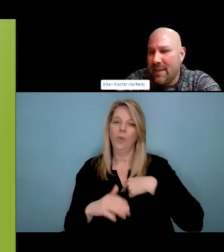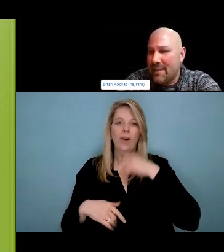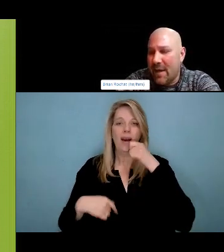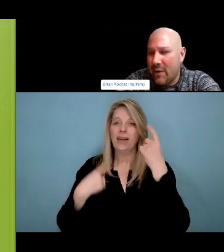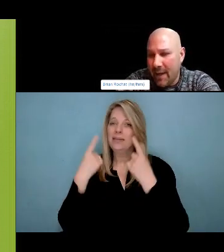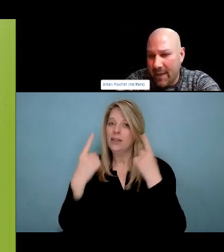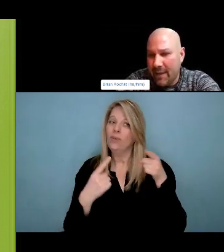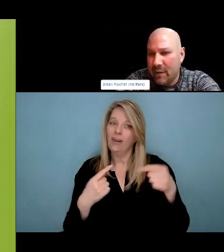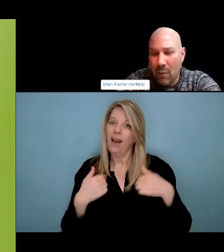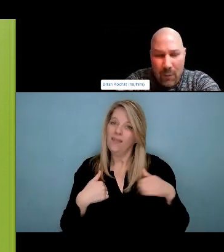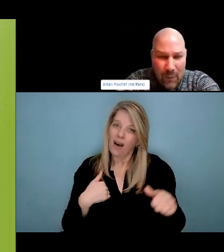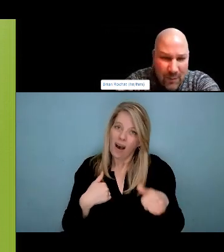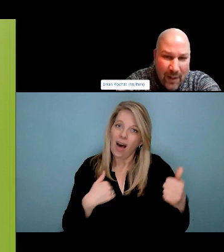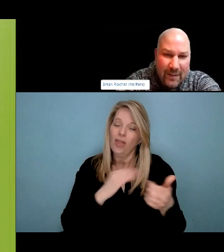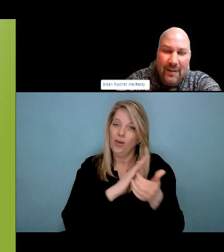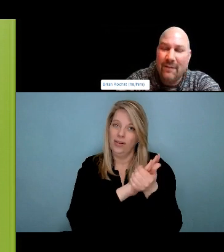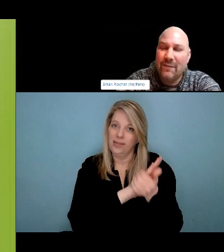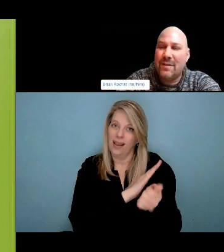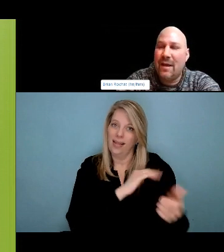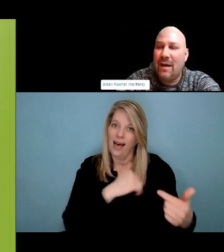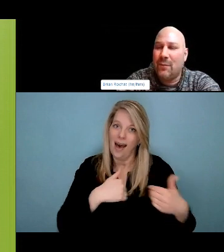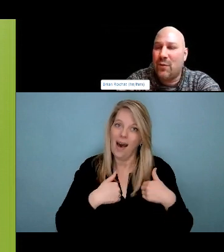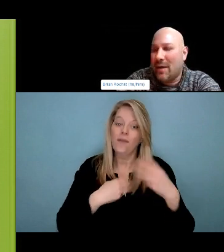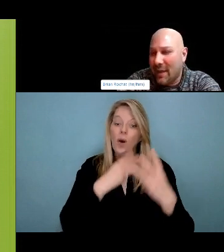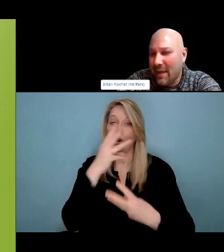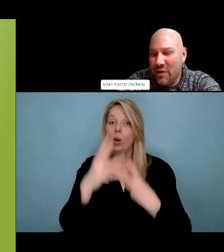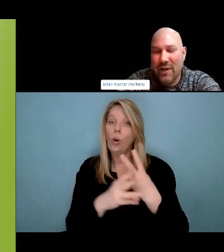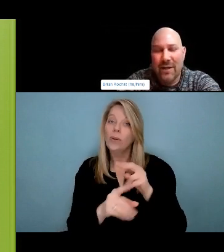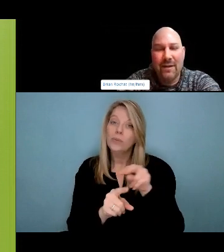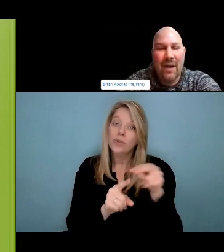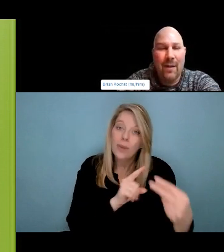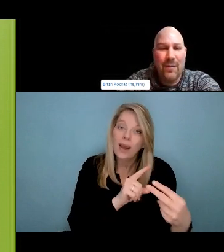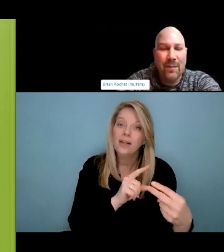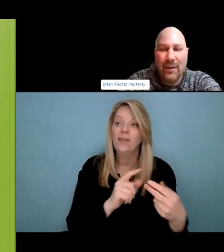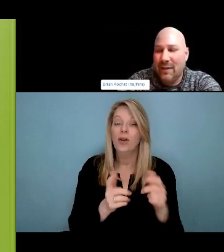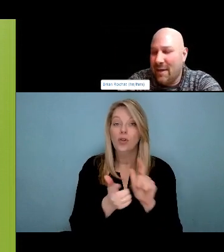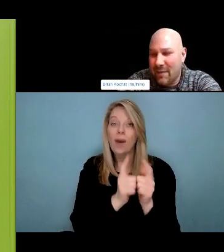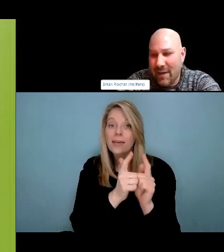another time, so it's difficult. But I love my daughter was all my heart. I